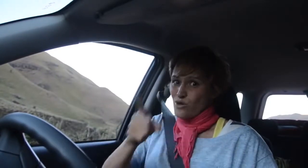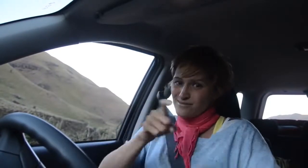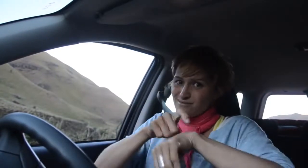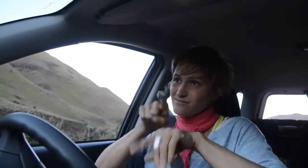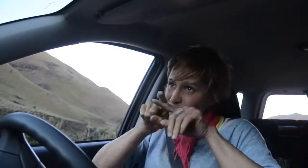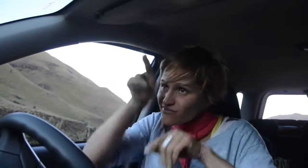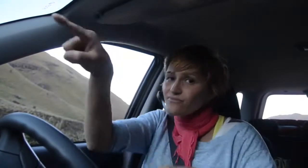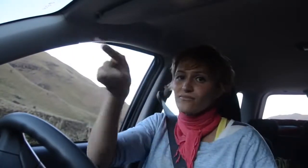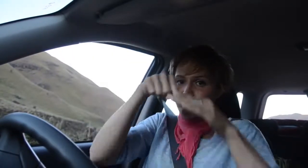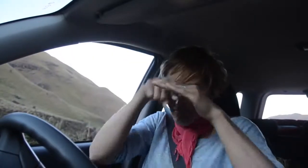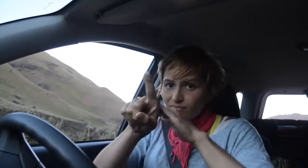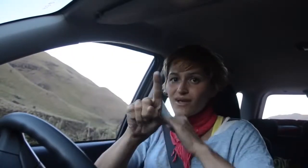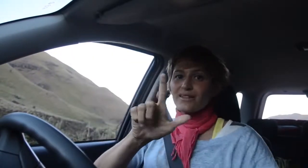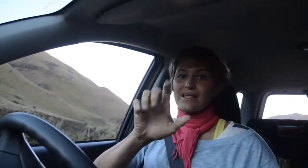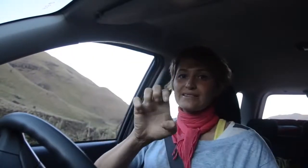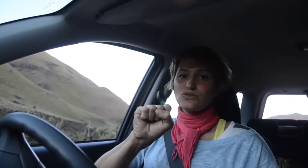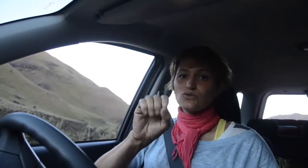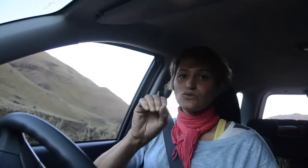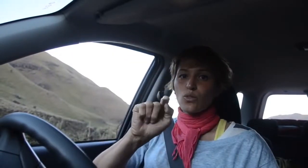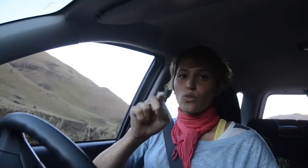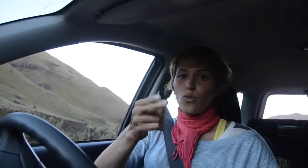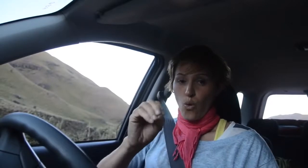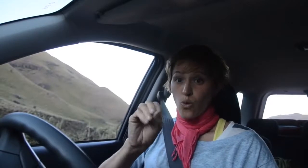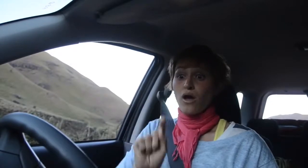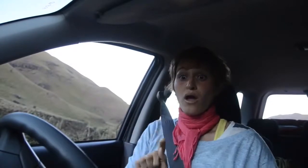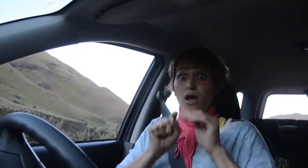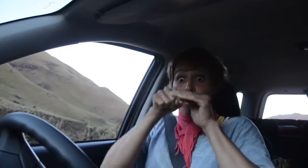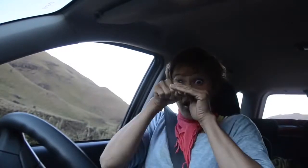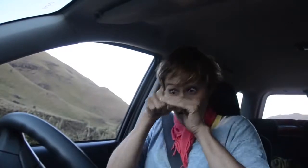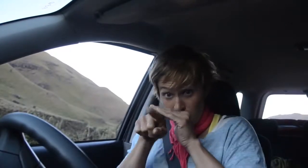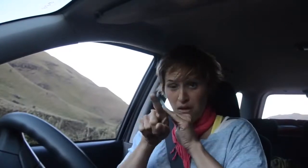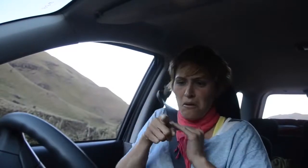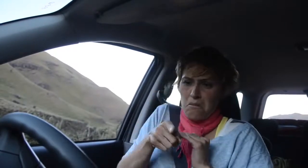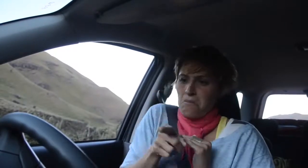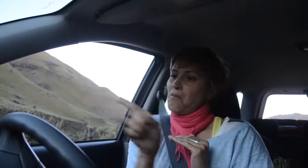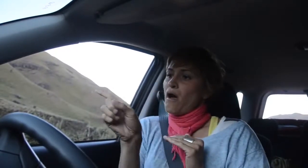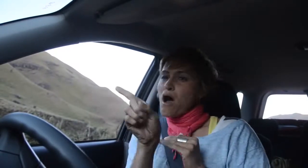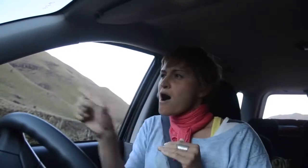and I get to see it like this, however we are still in South Africa.